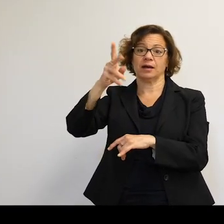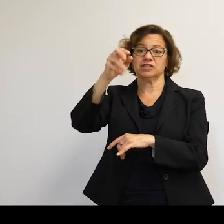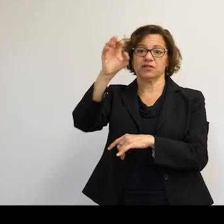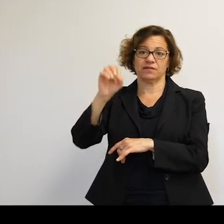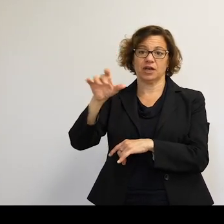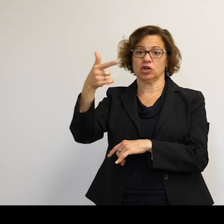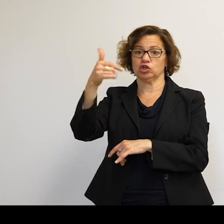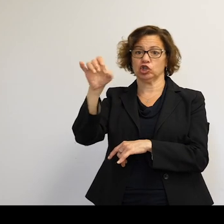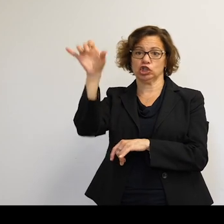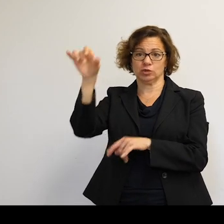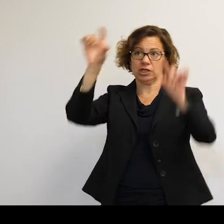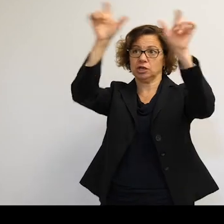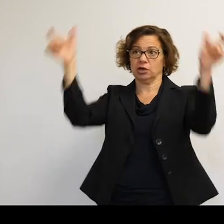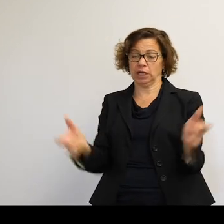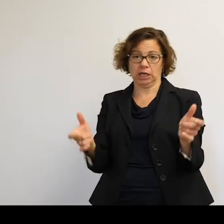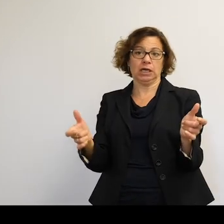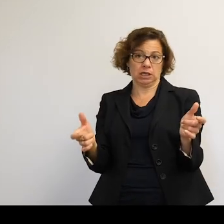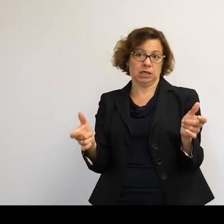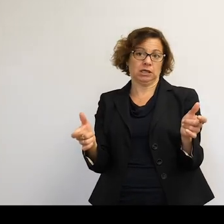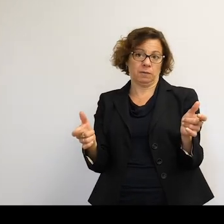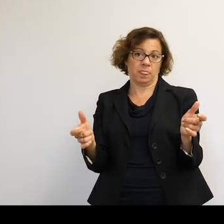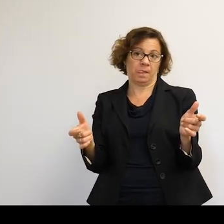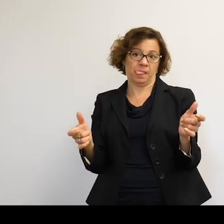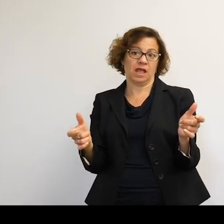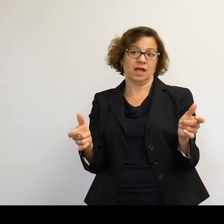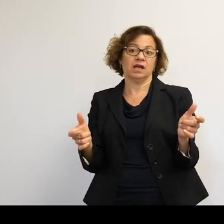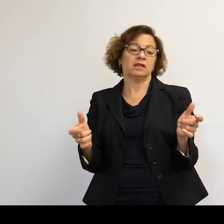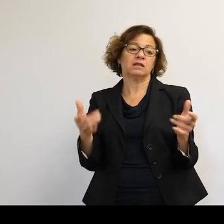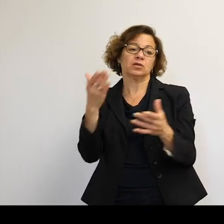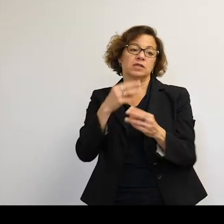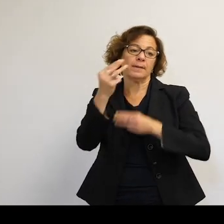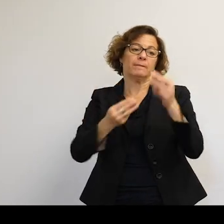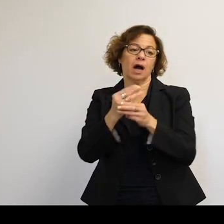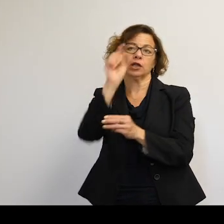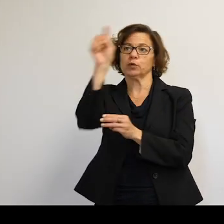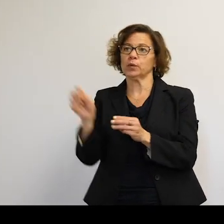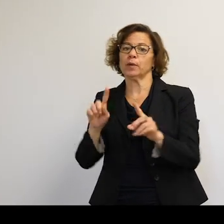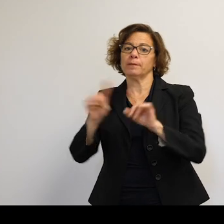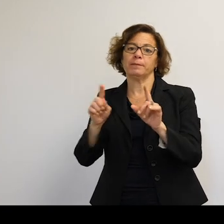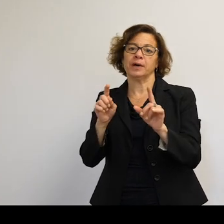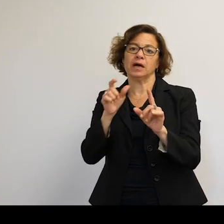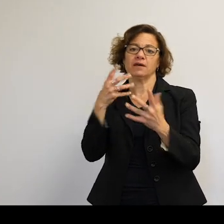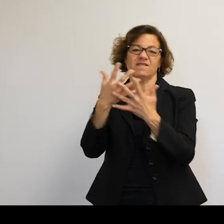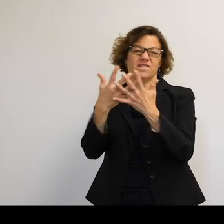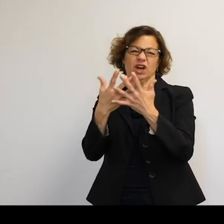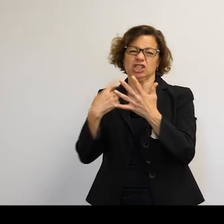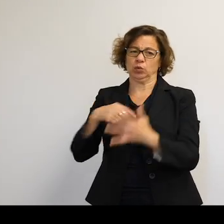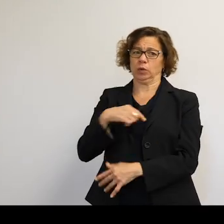although there are still a few rogue molecules around there, but not the friction as we would know.